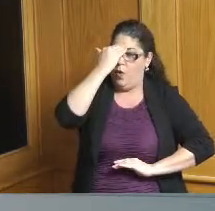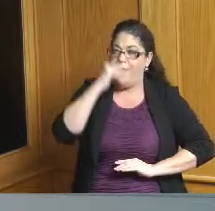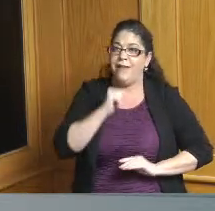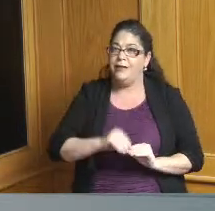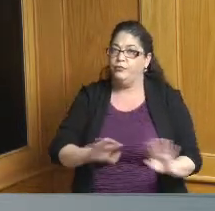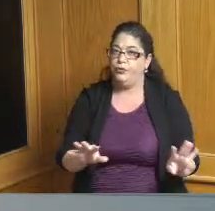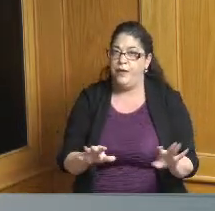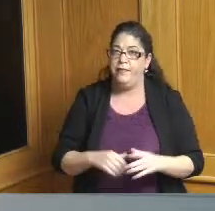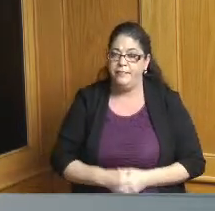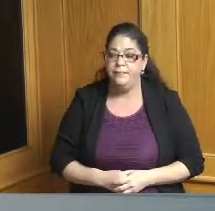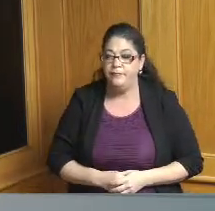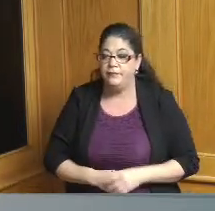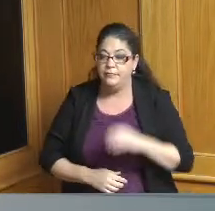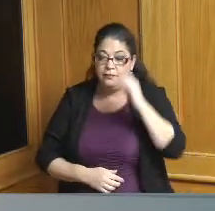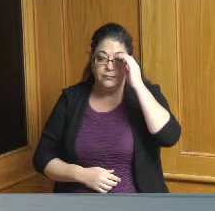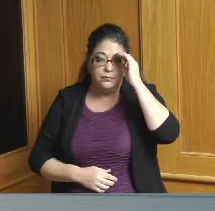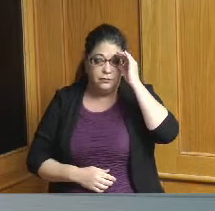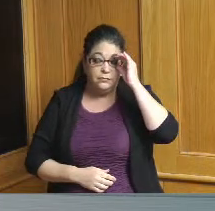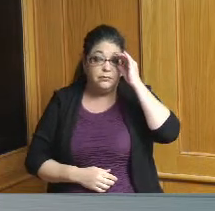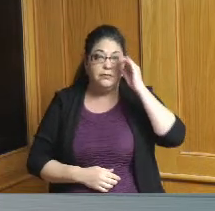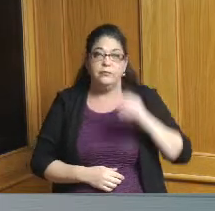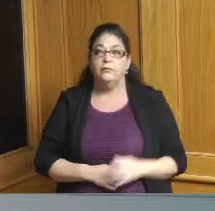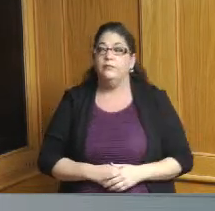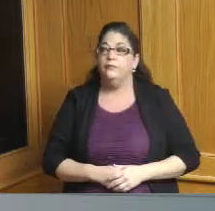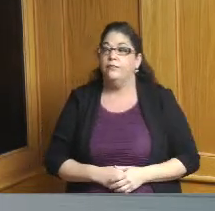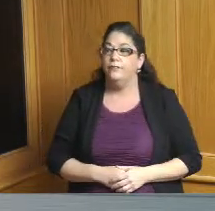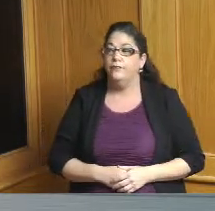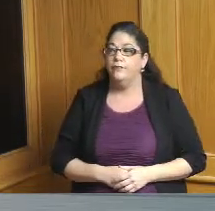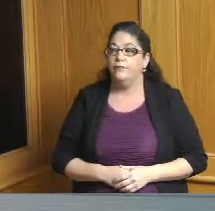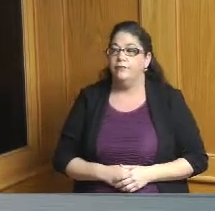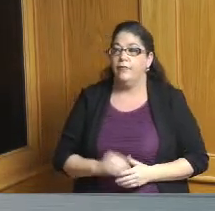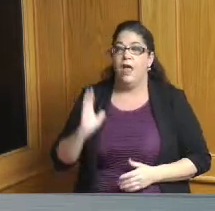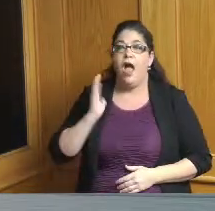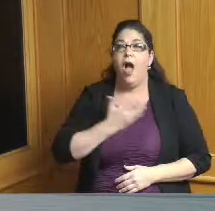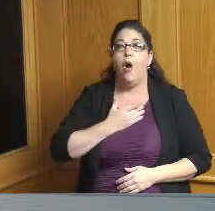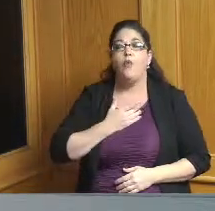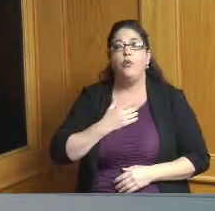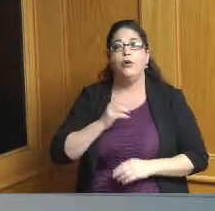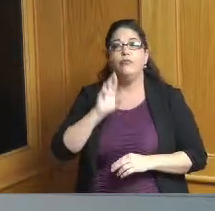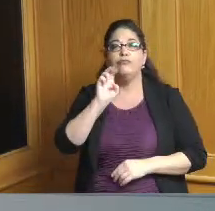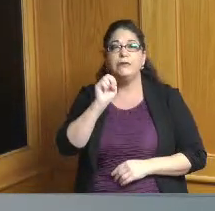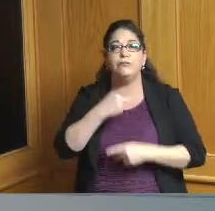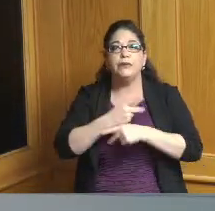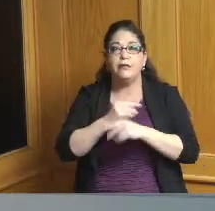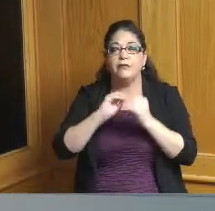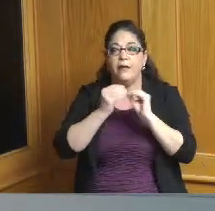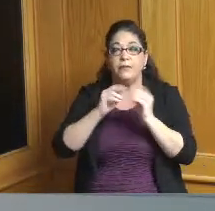in with regards to reproductive numbers as you see those cases start to die off a